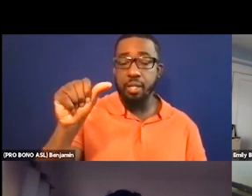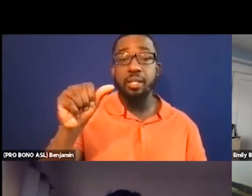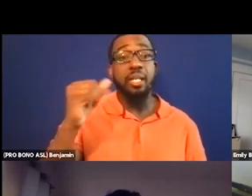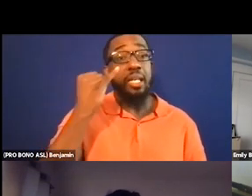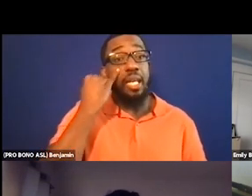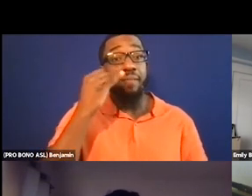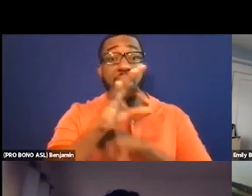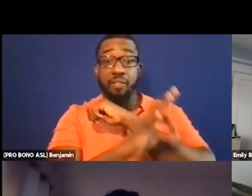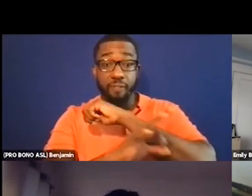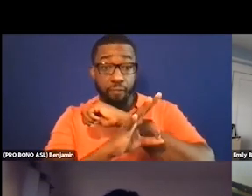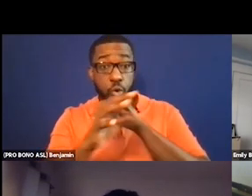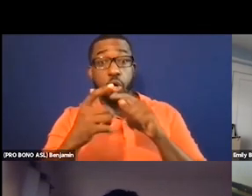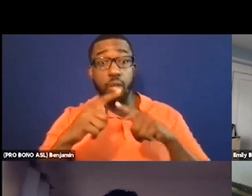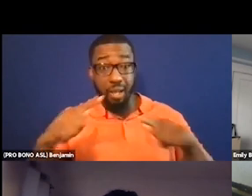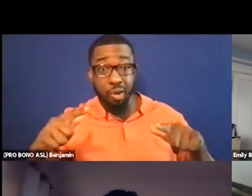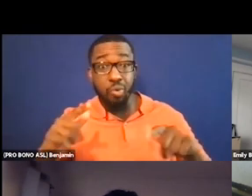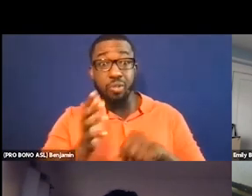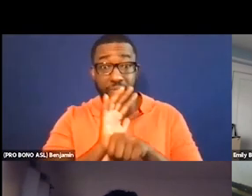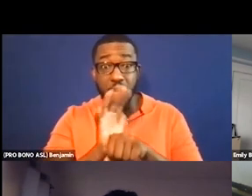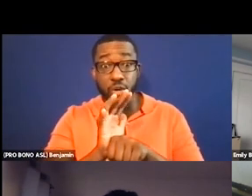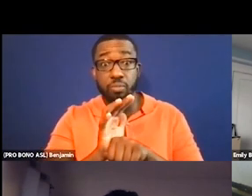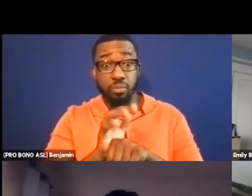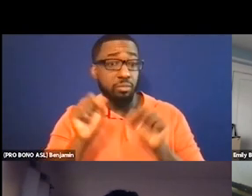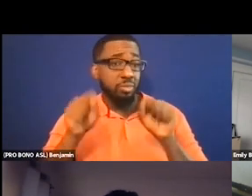whatever, and just pull it down, usually it's within the language selection.